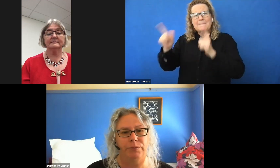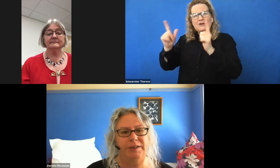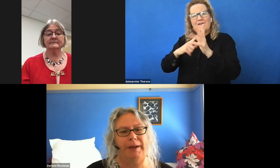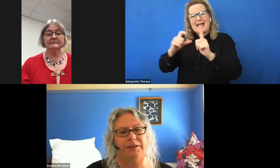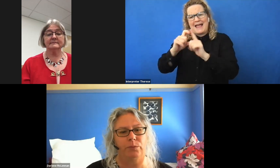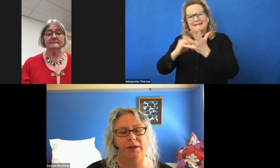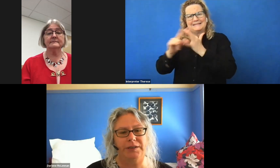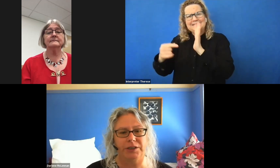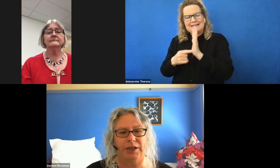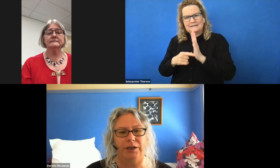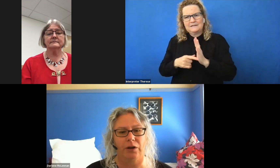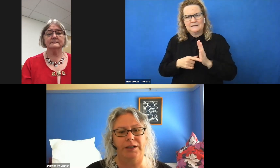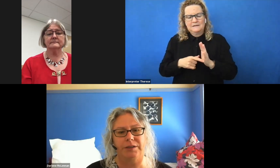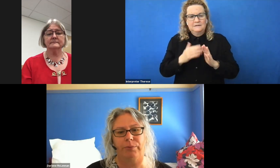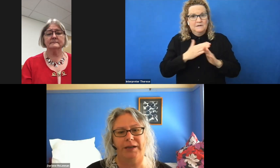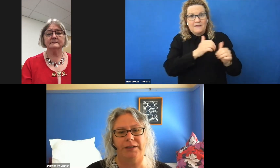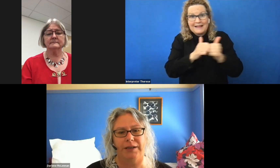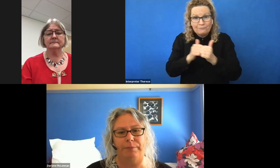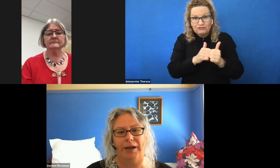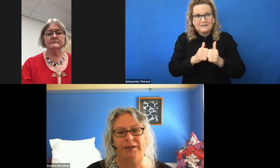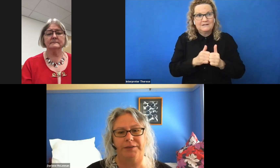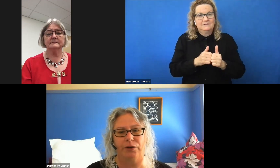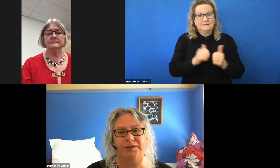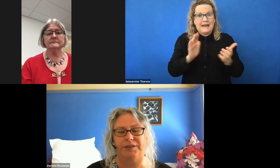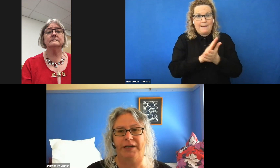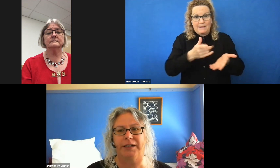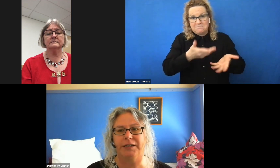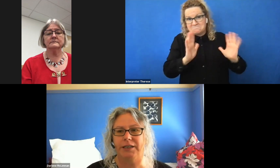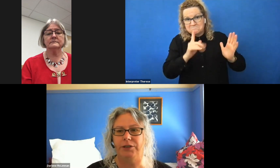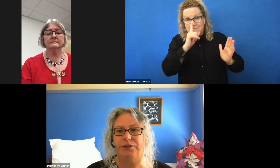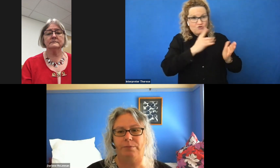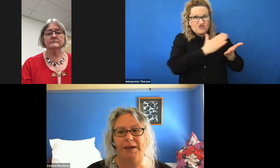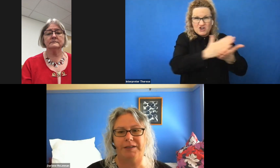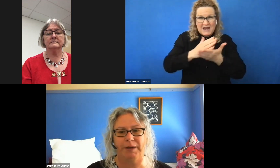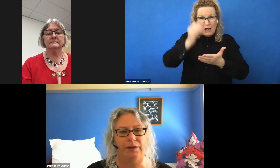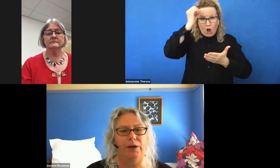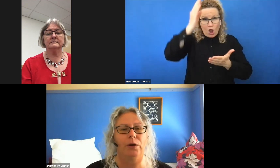respect and willingness to share knowledge and practice across the sector continues to amaze me.